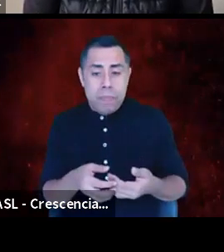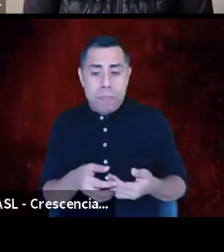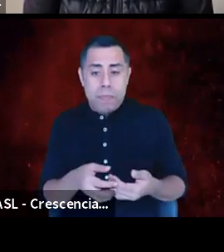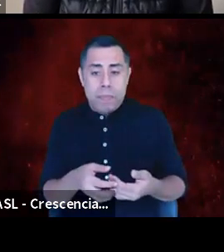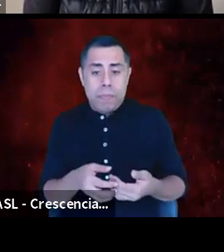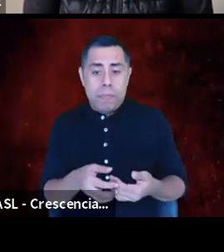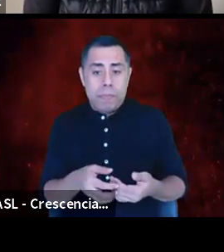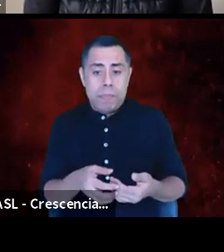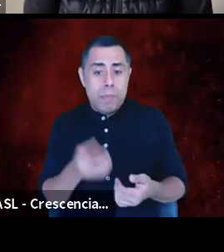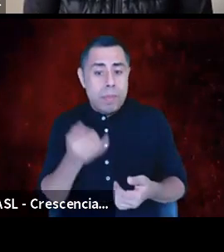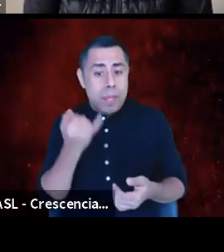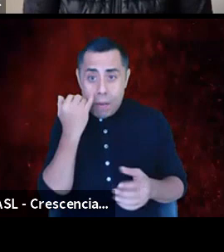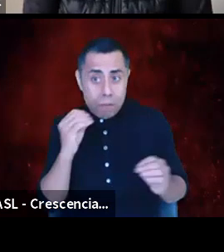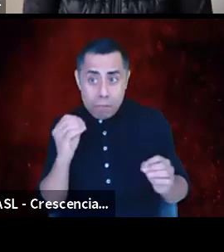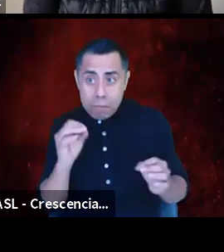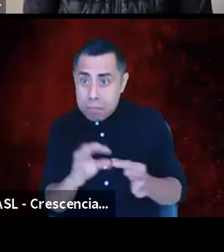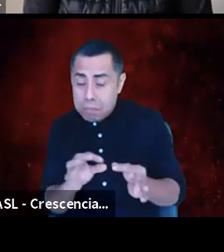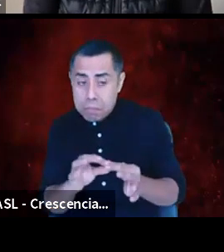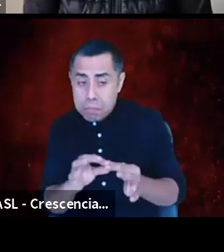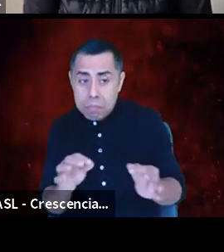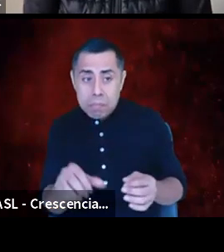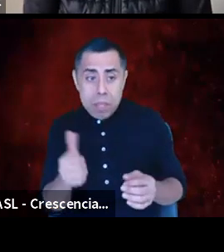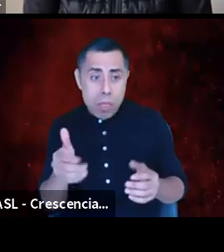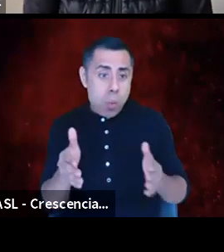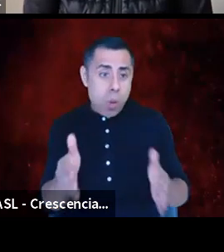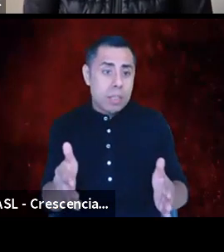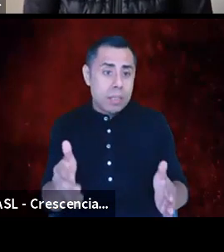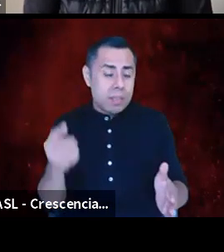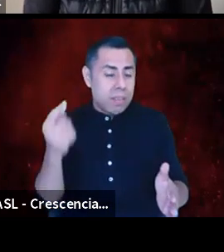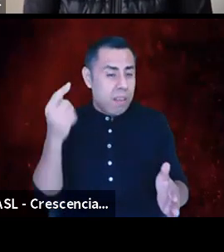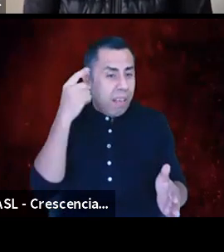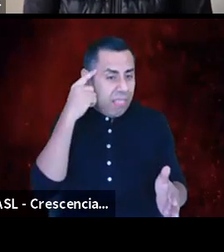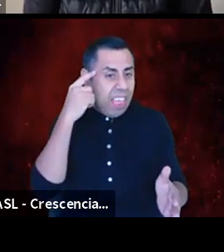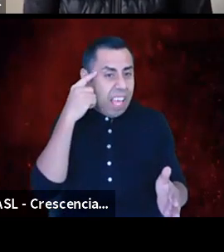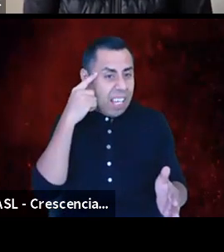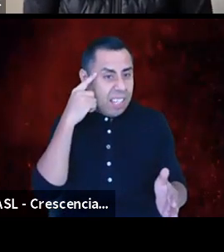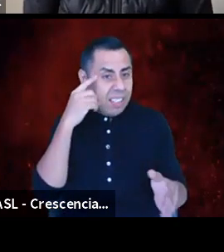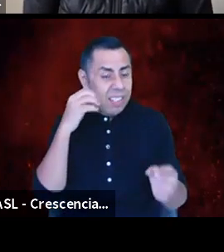Otherwise, I think there's more programming to move on to.